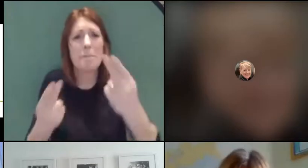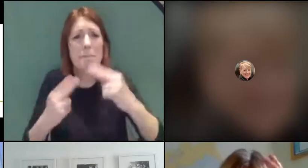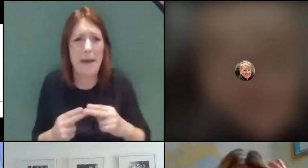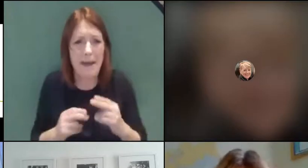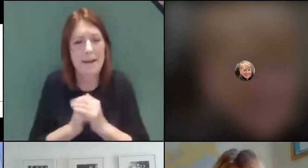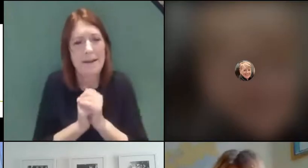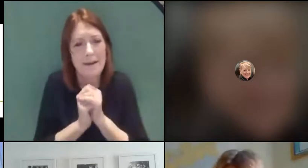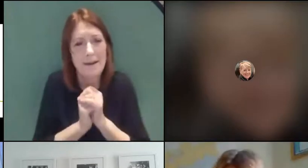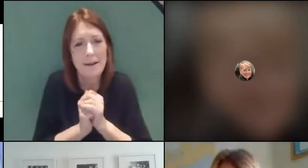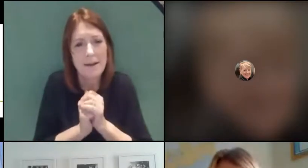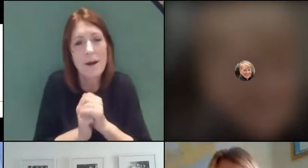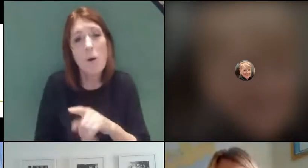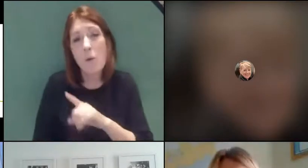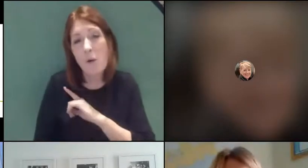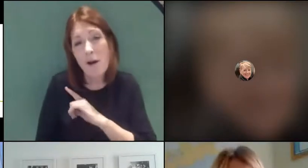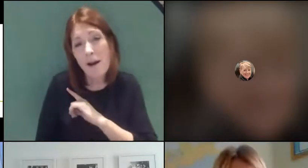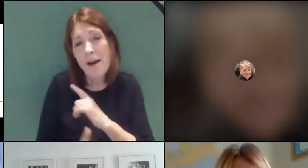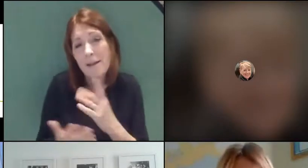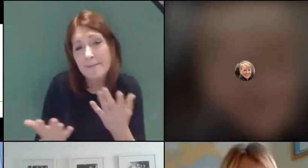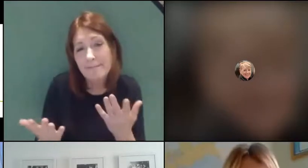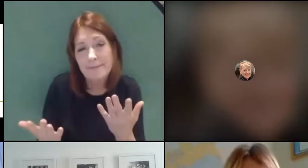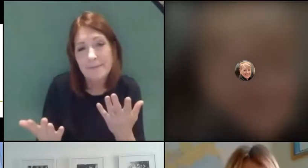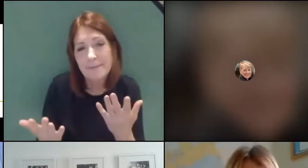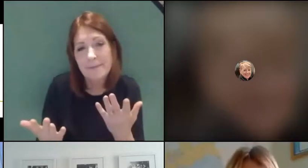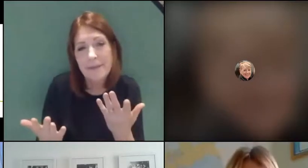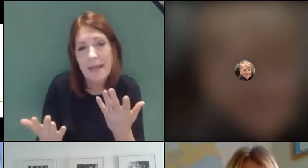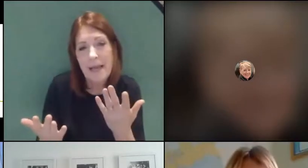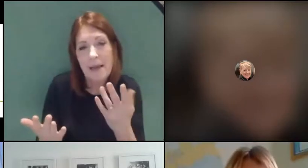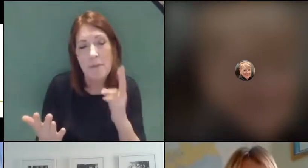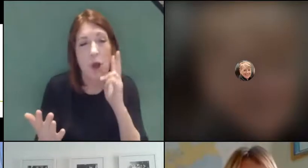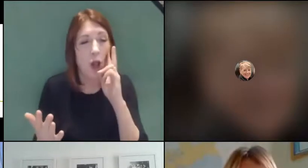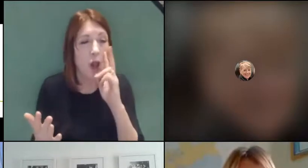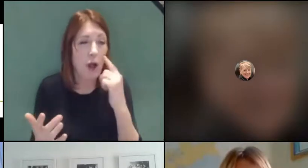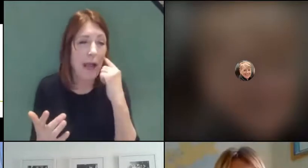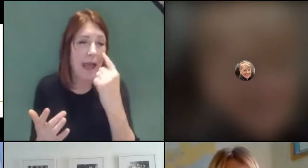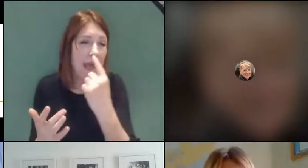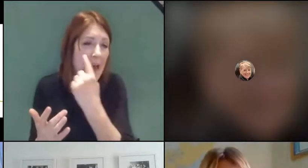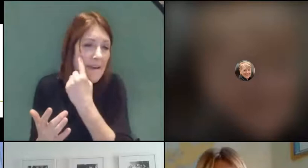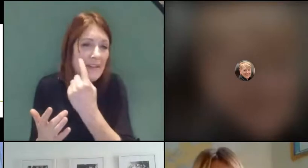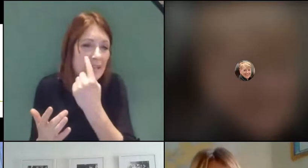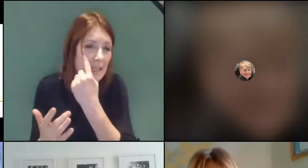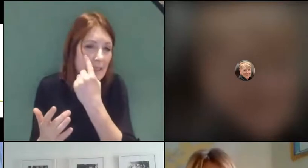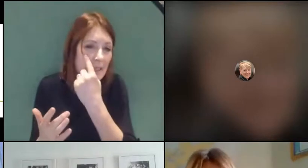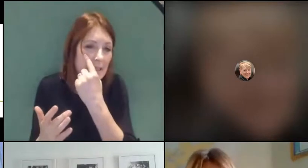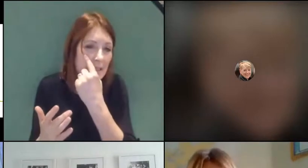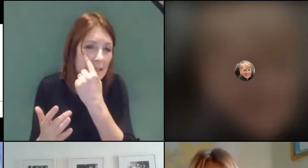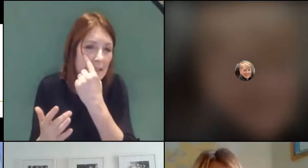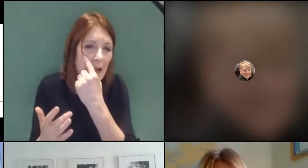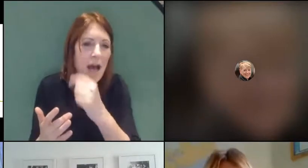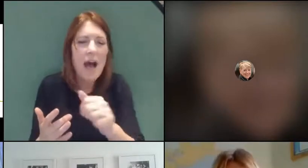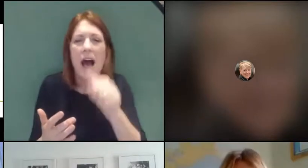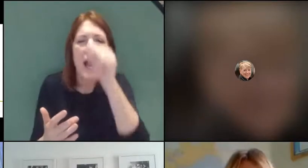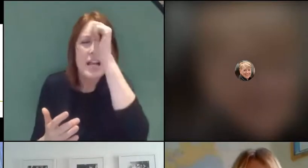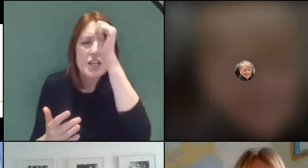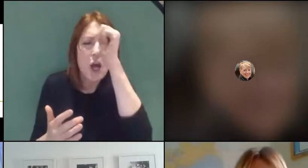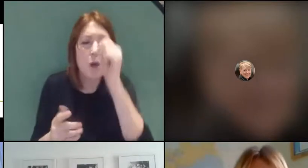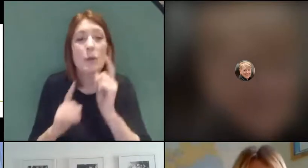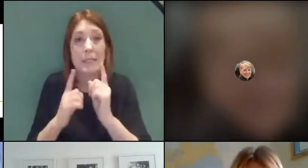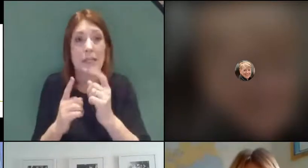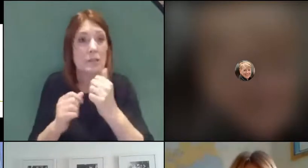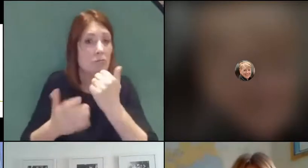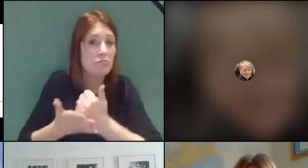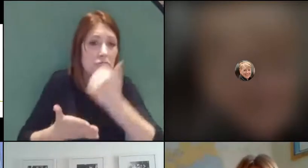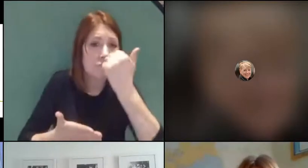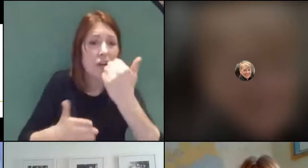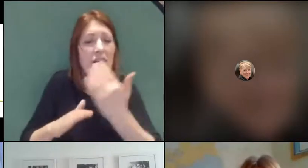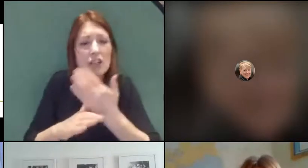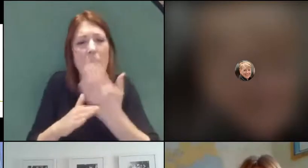you back is because if we can, looking at the evidence base, there's a reason that we have